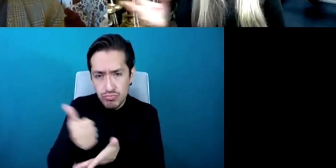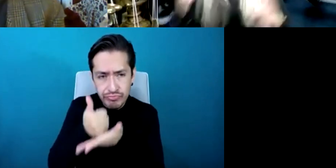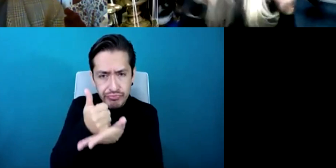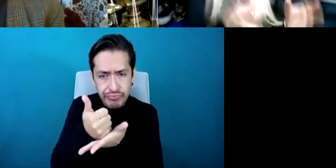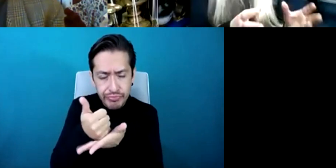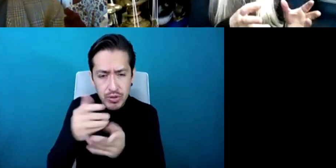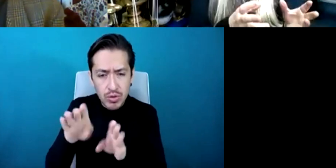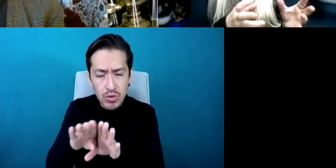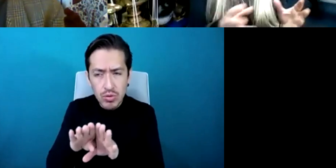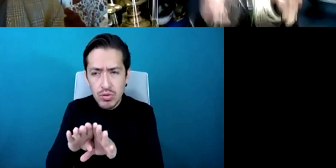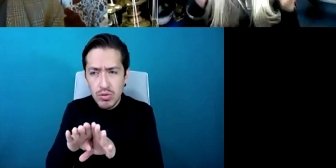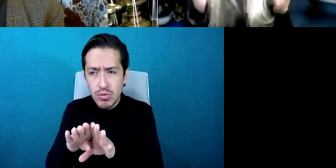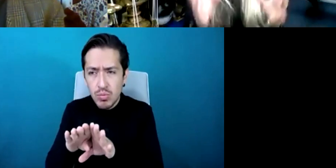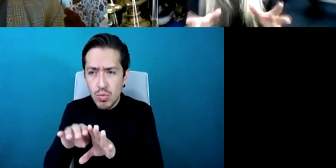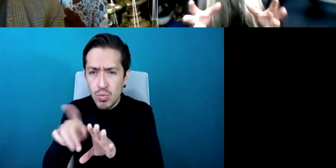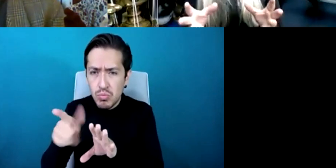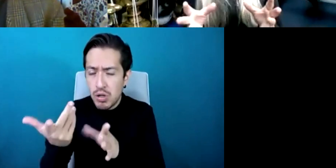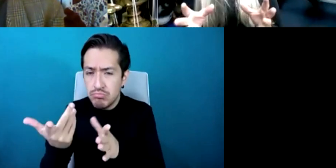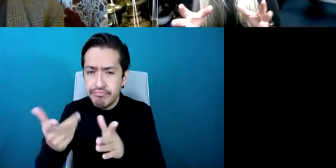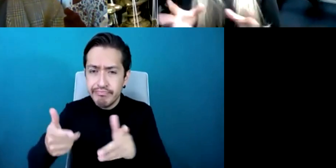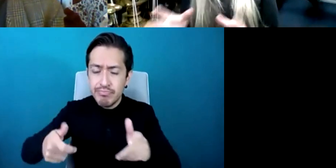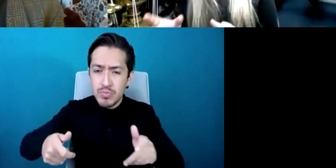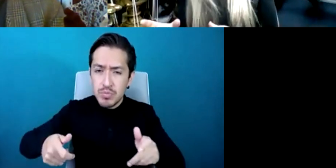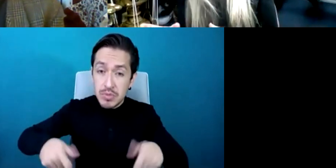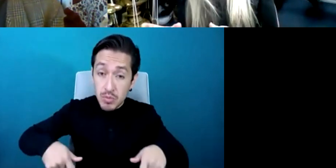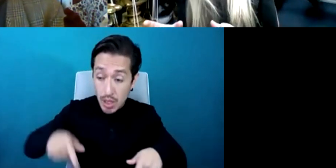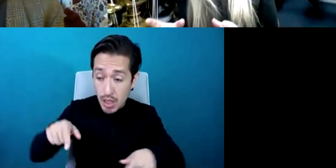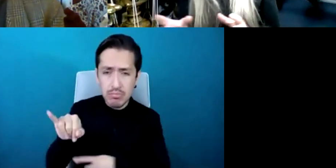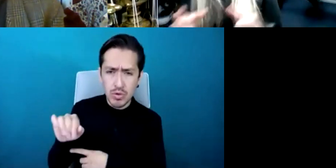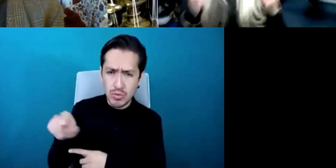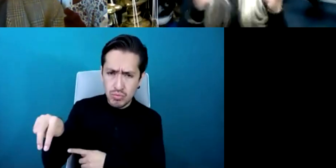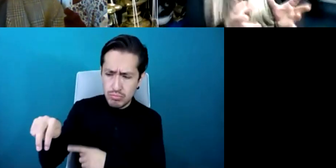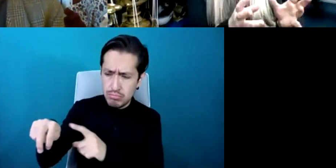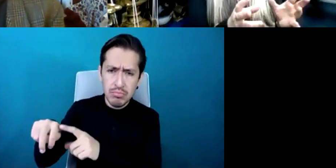if you happen to be deaf you completely belong to the music department if you happen to be